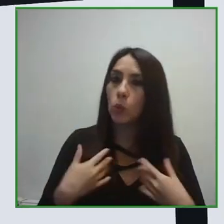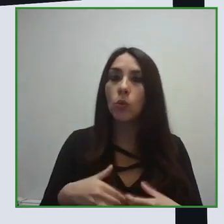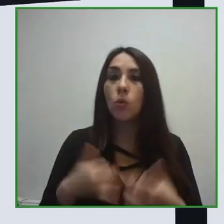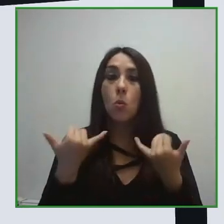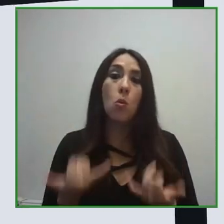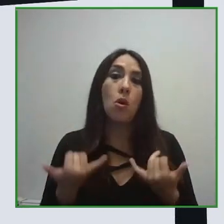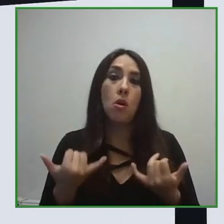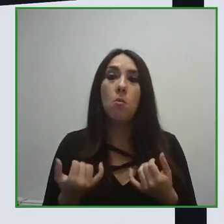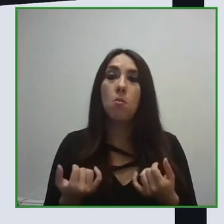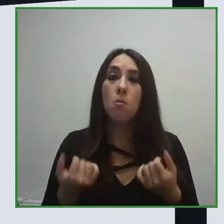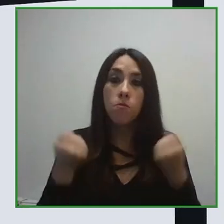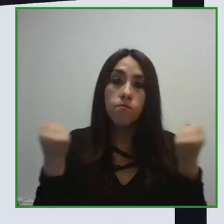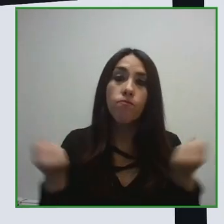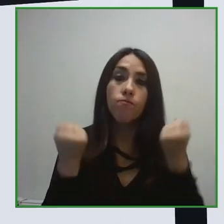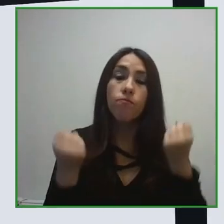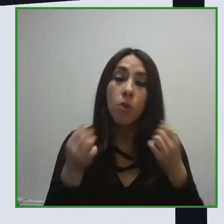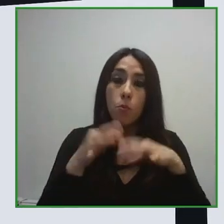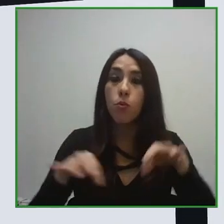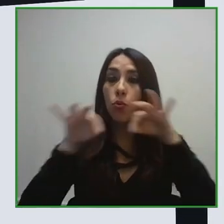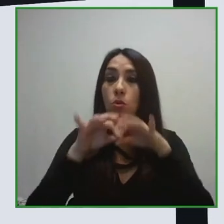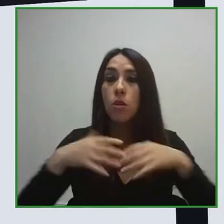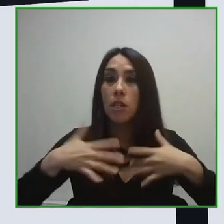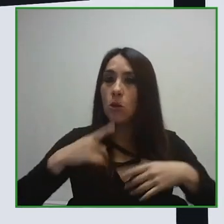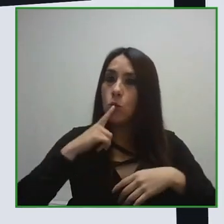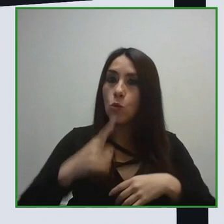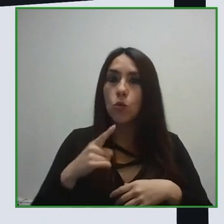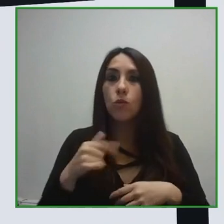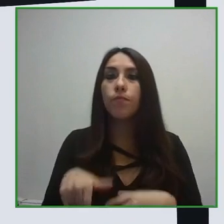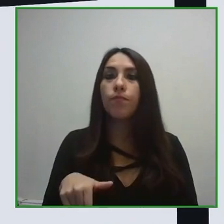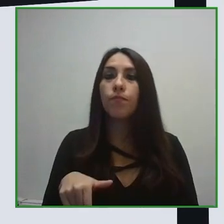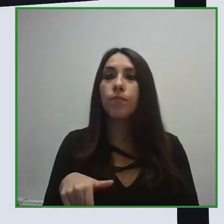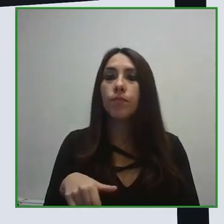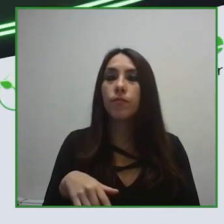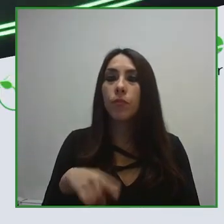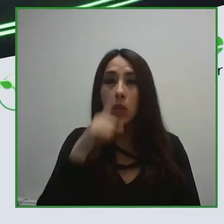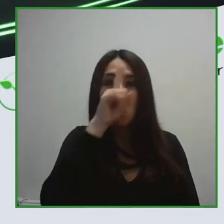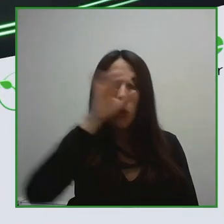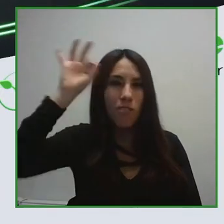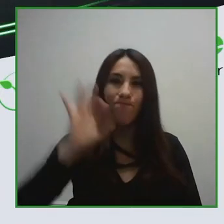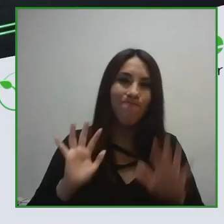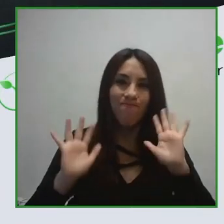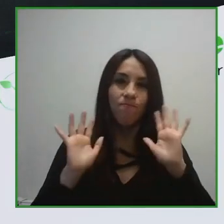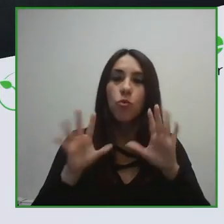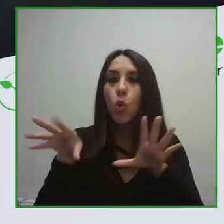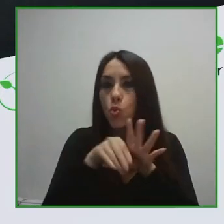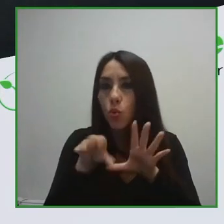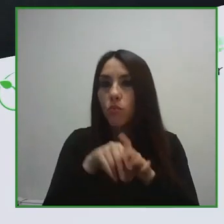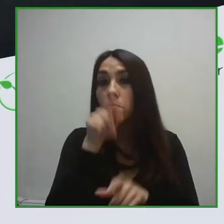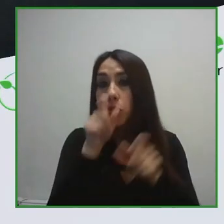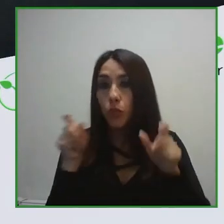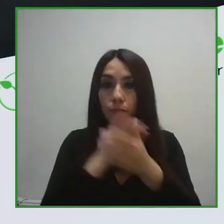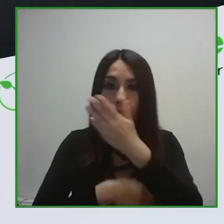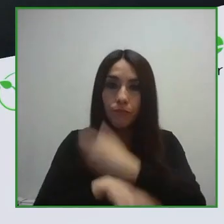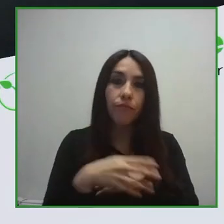and to guarantee the inclusion of people with disabilities in order to recover the tourism industry.